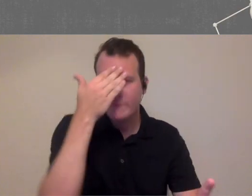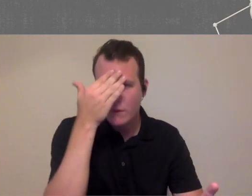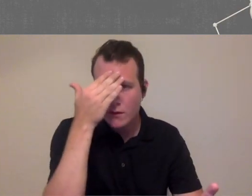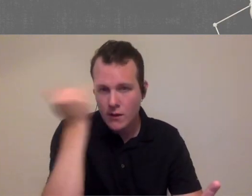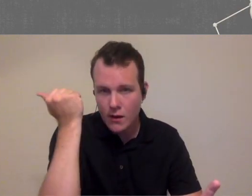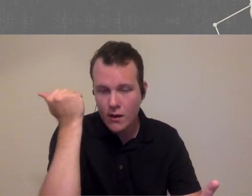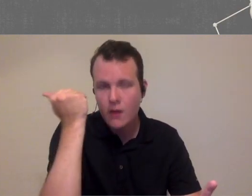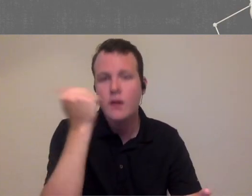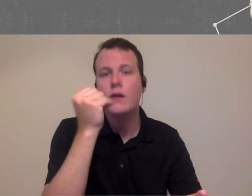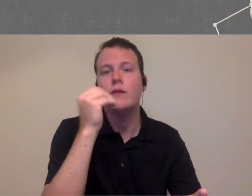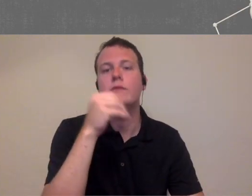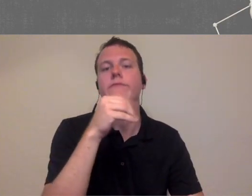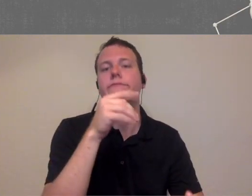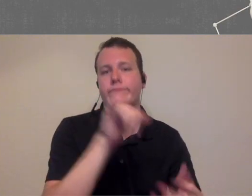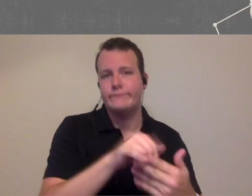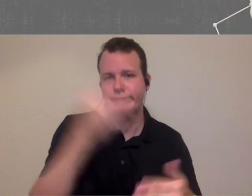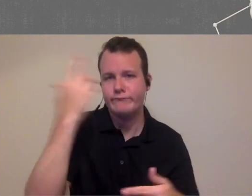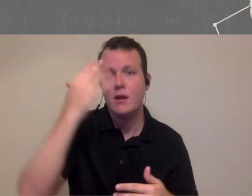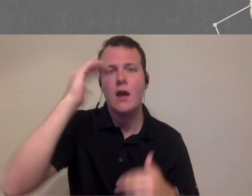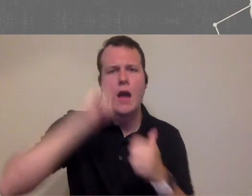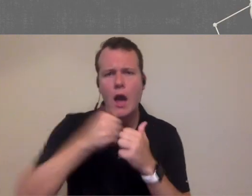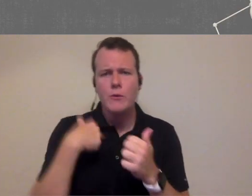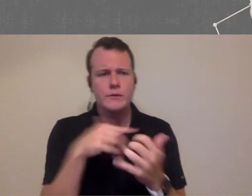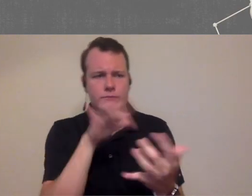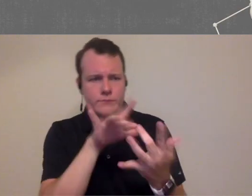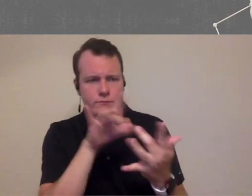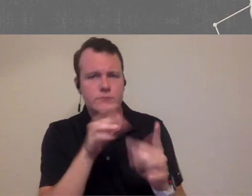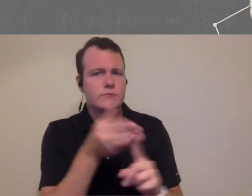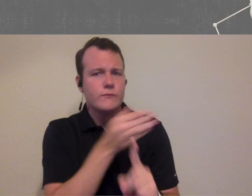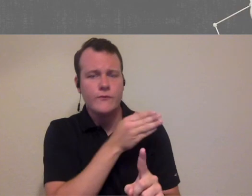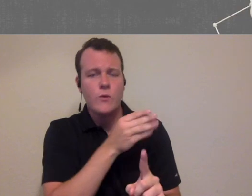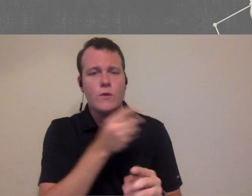they forgot right so how are we staying in touch with them beforehand and giving